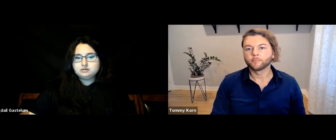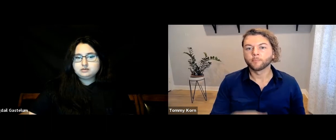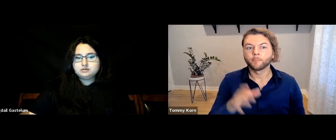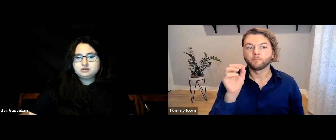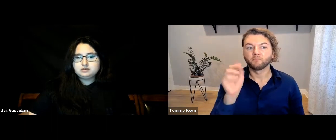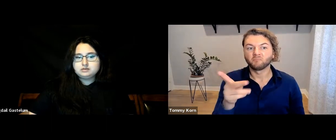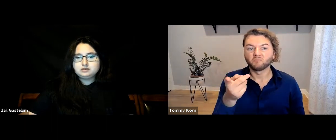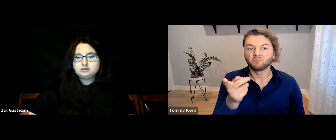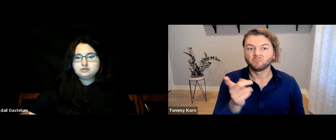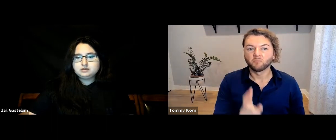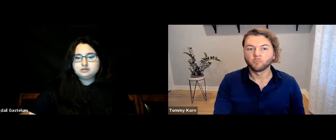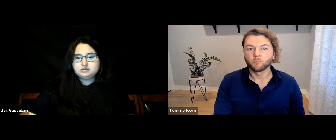Okay, there’s one here.